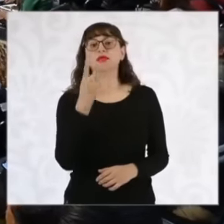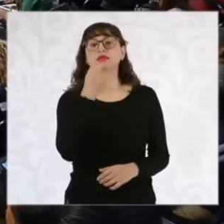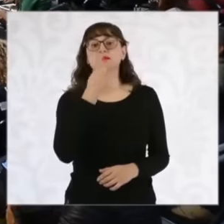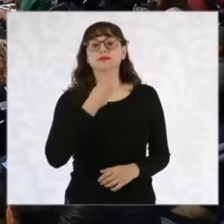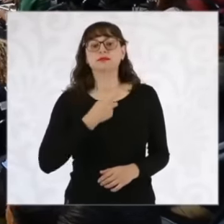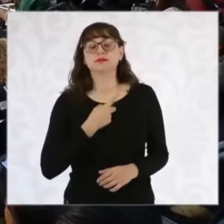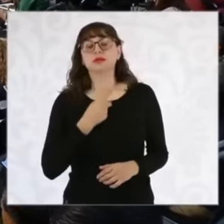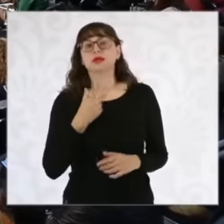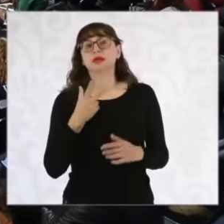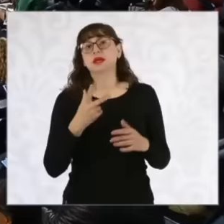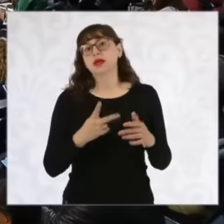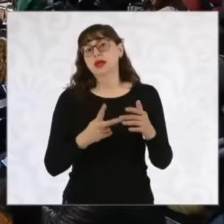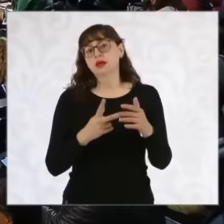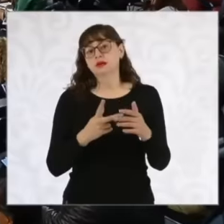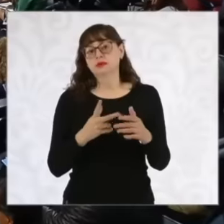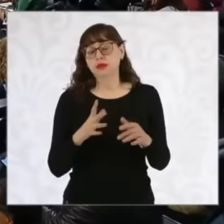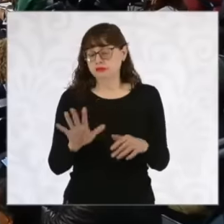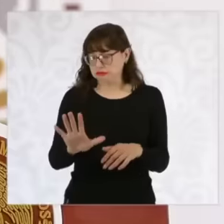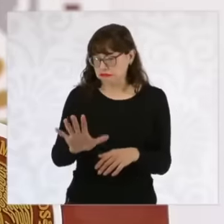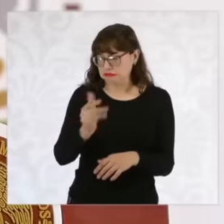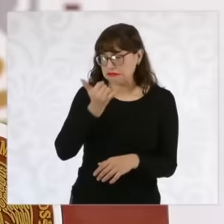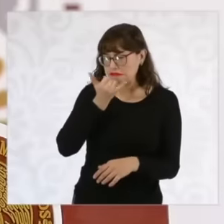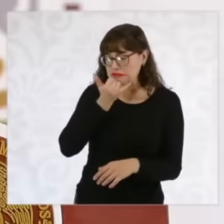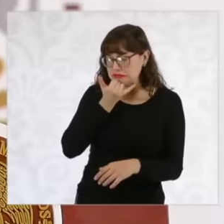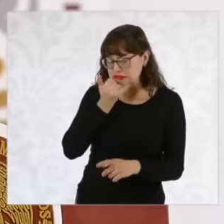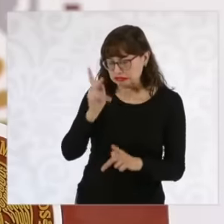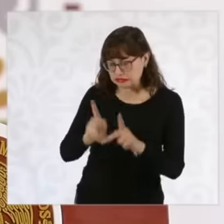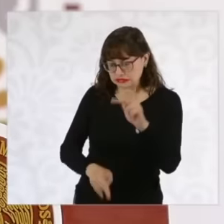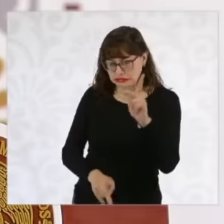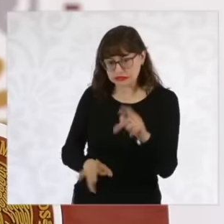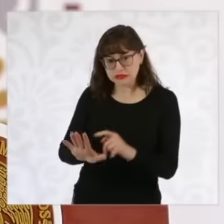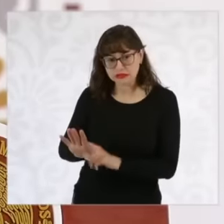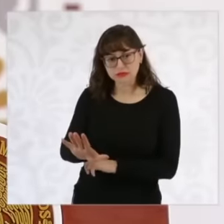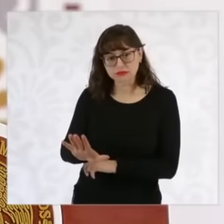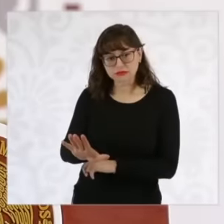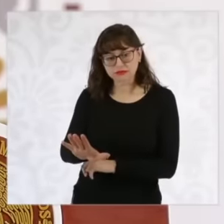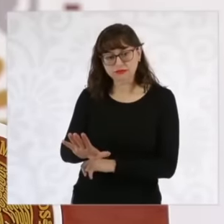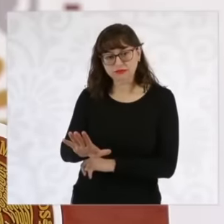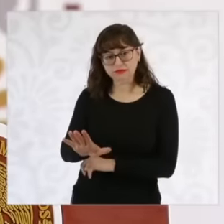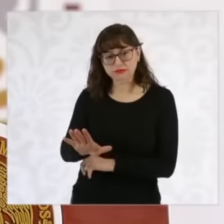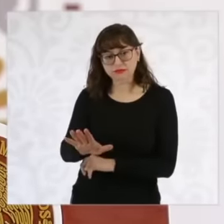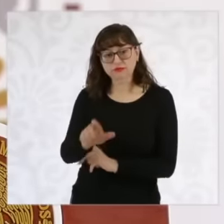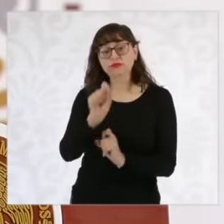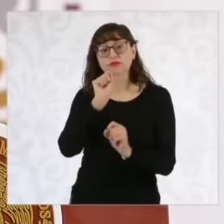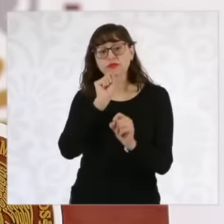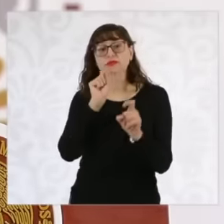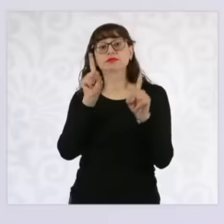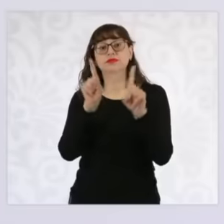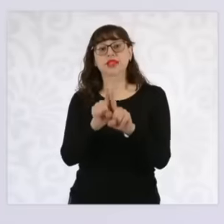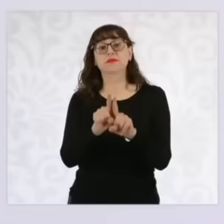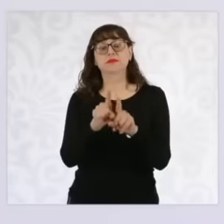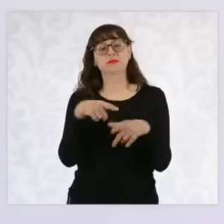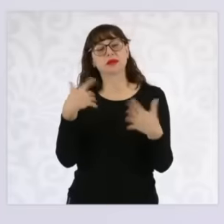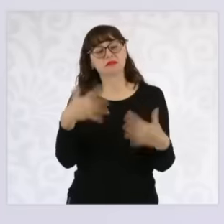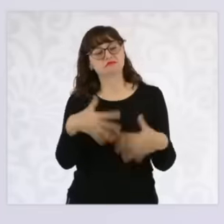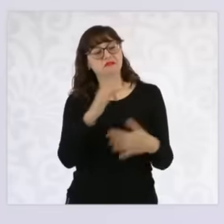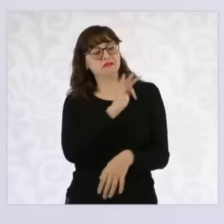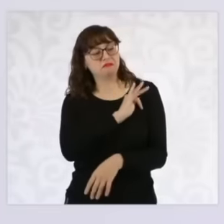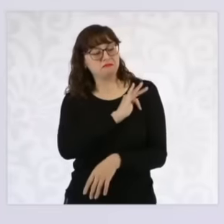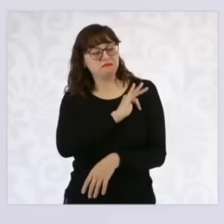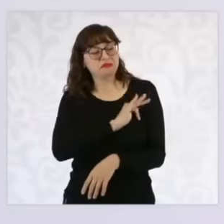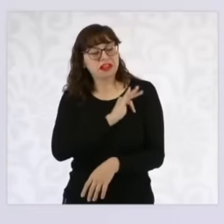social programs that by the way this is uh Also our congratulations to Checo Pérez uh Because after